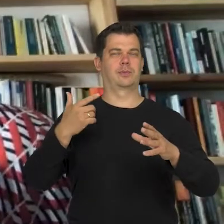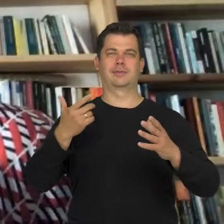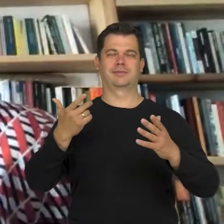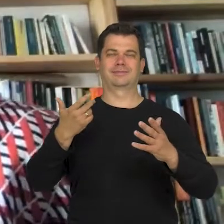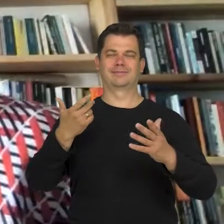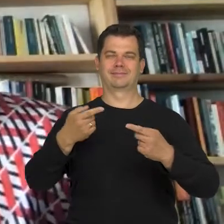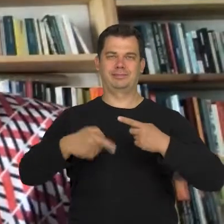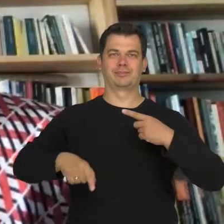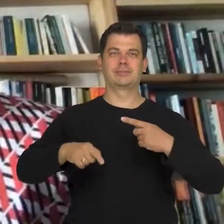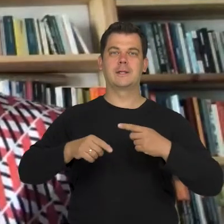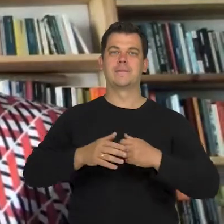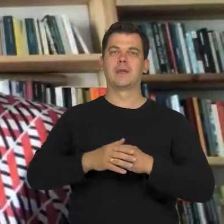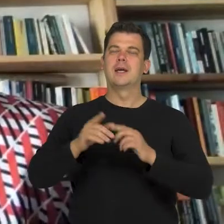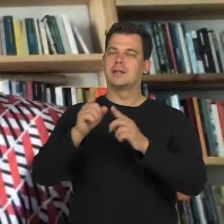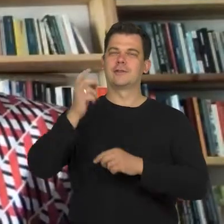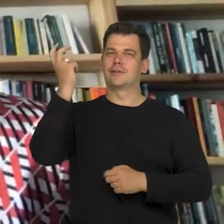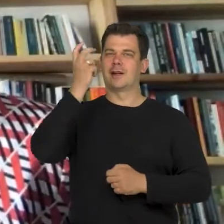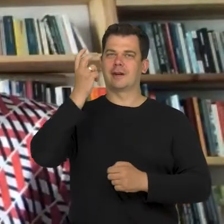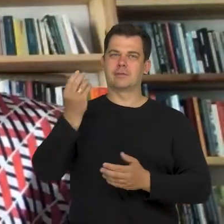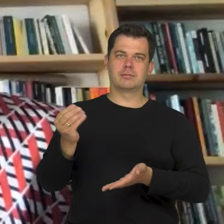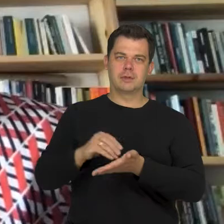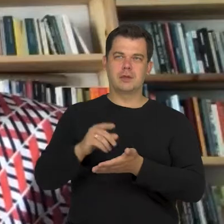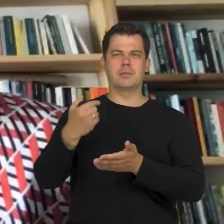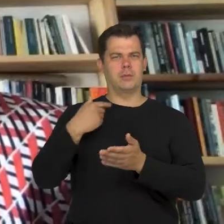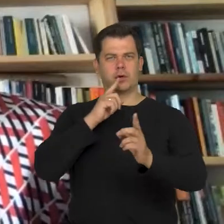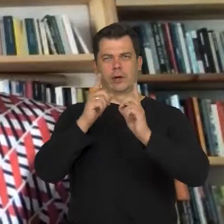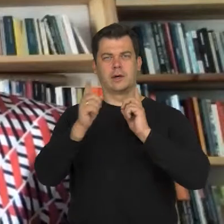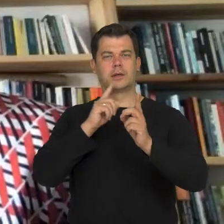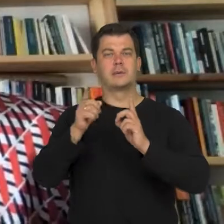And this was interesting in the discussion about the fact